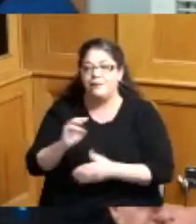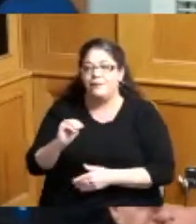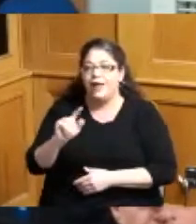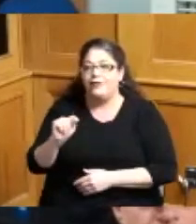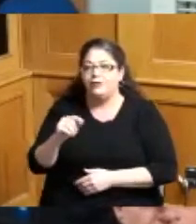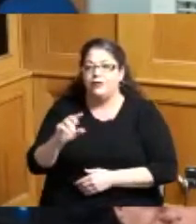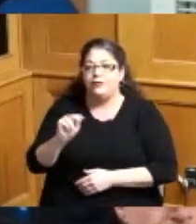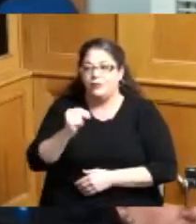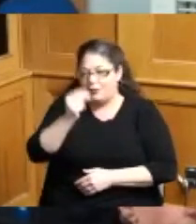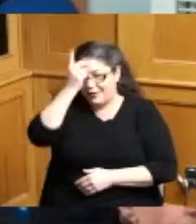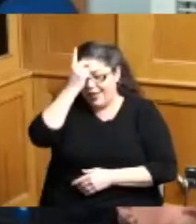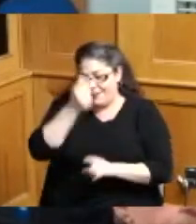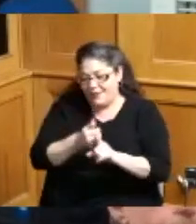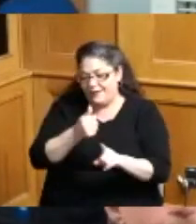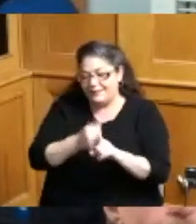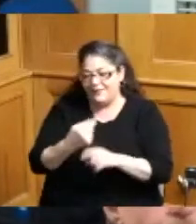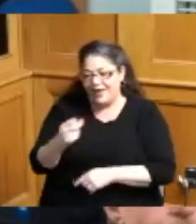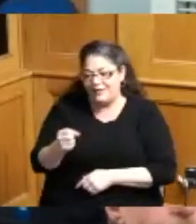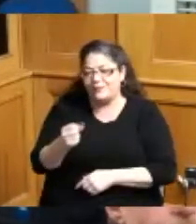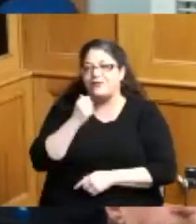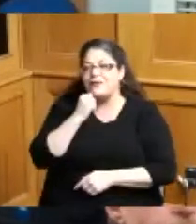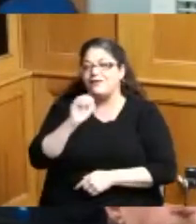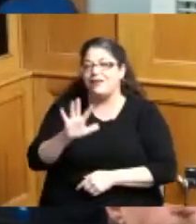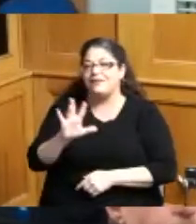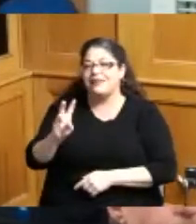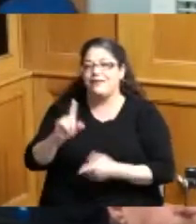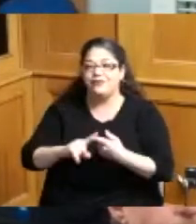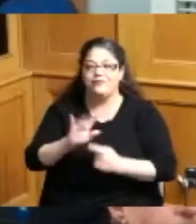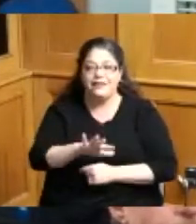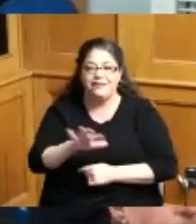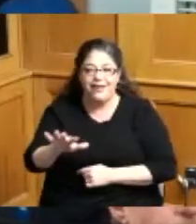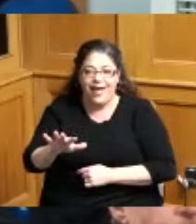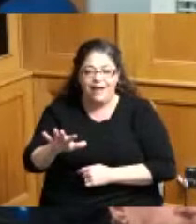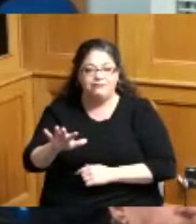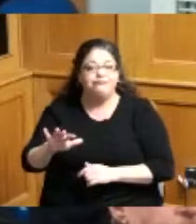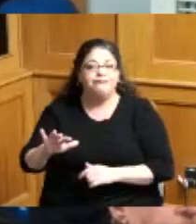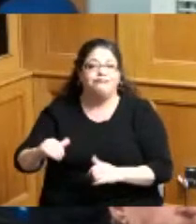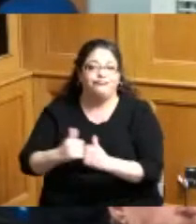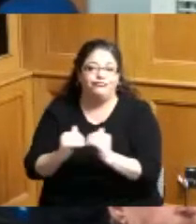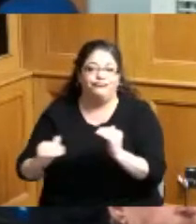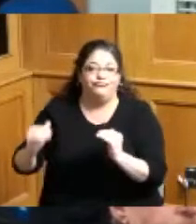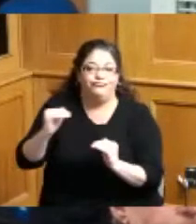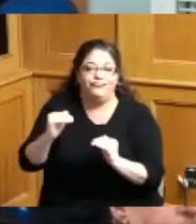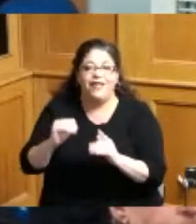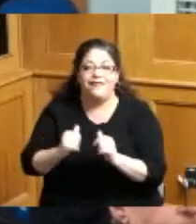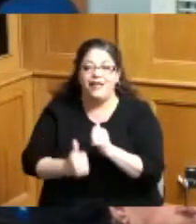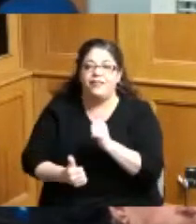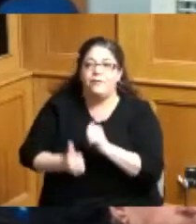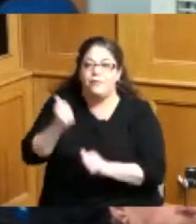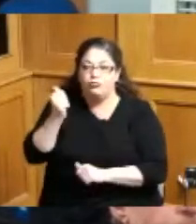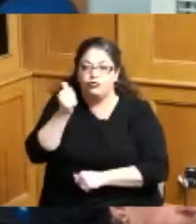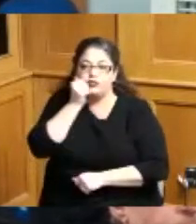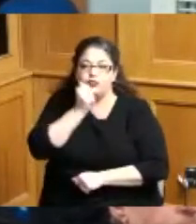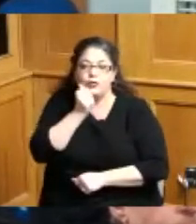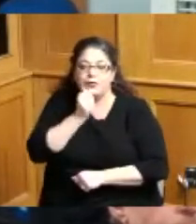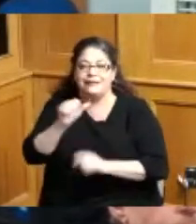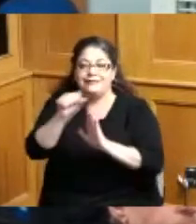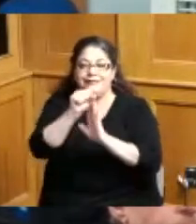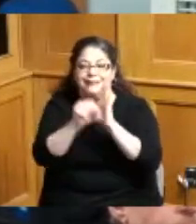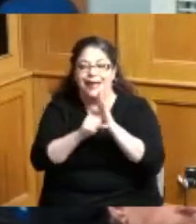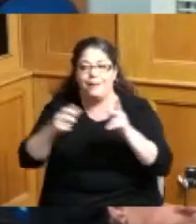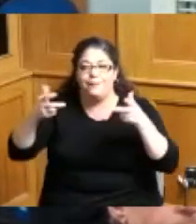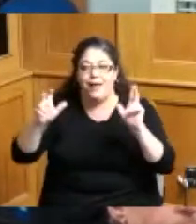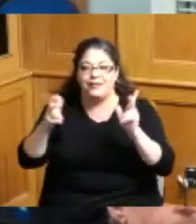Newark 57-55 that game gave Mount Notre Dame the most girls state basketball titles which is eight